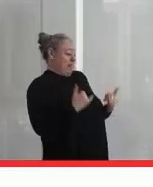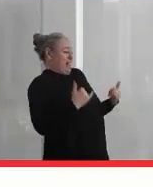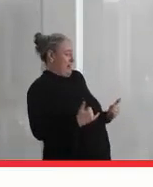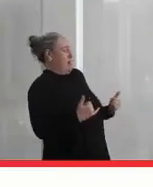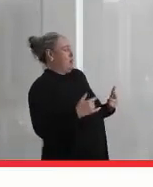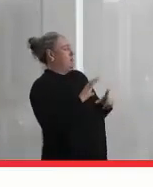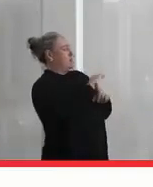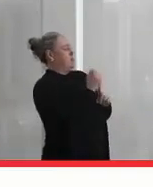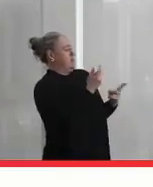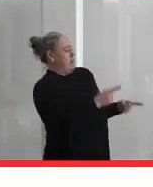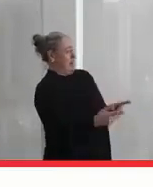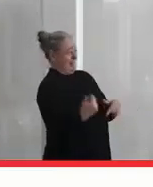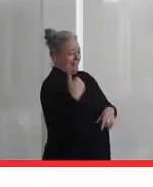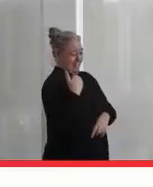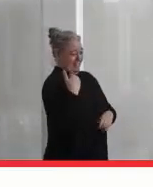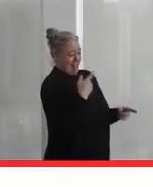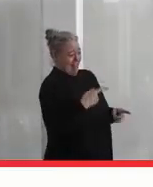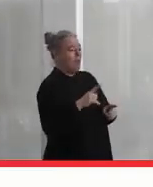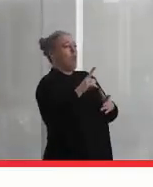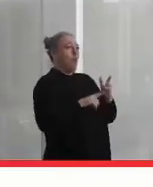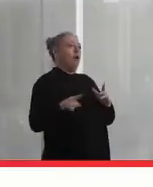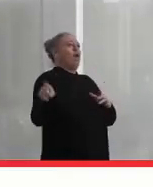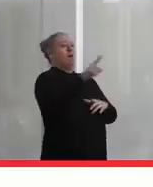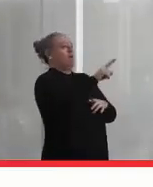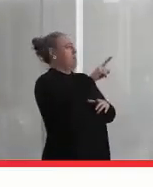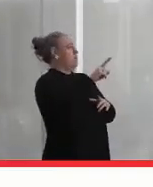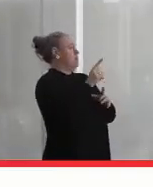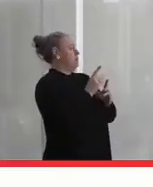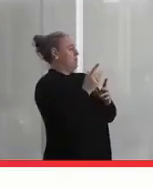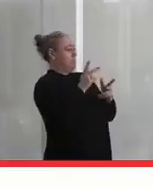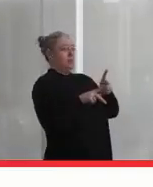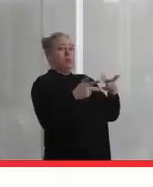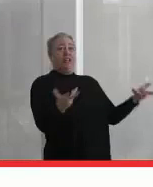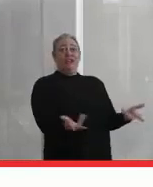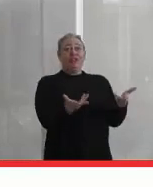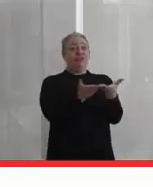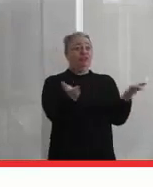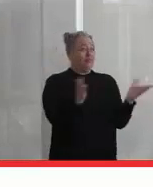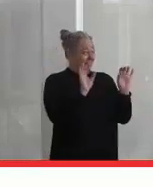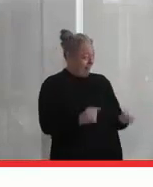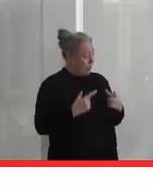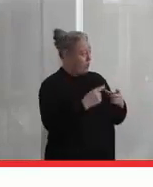In this situation, is there something we in this room can do to help?